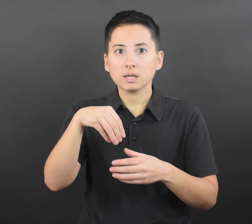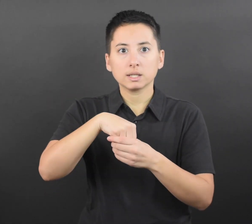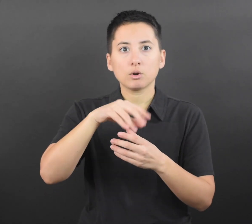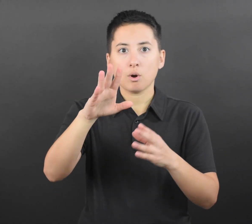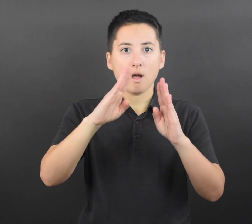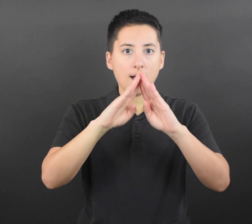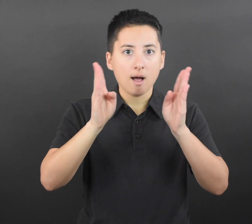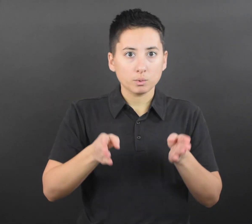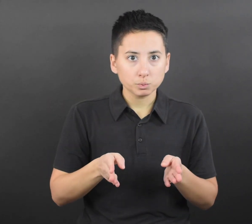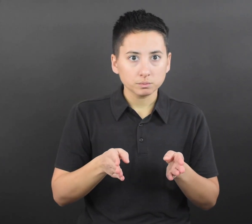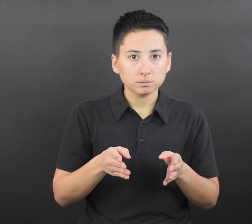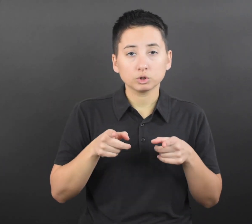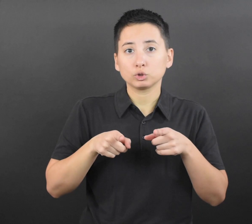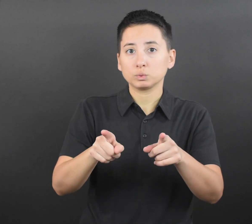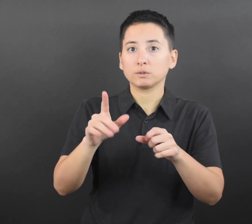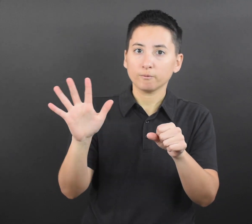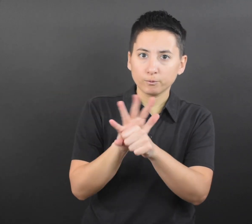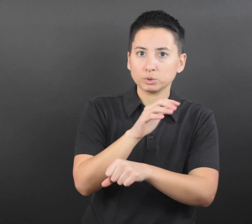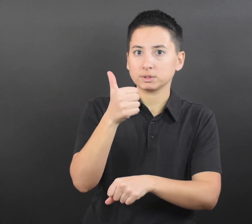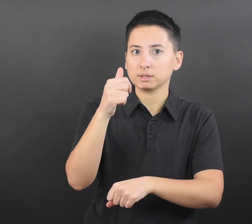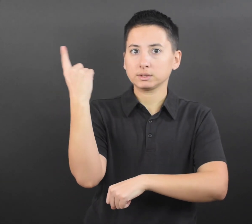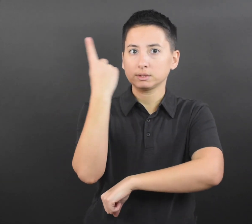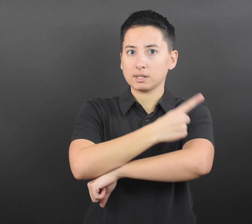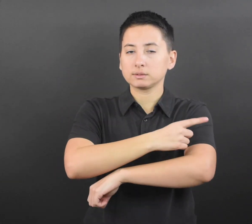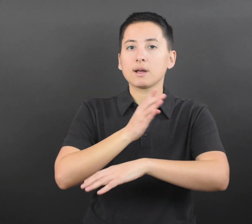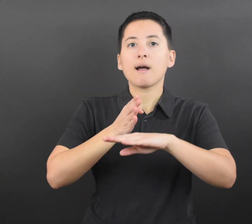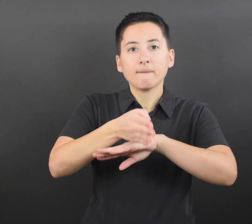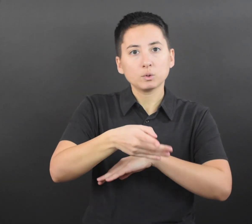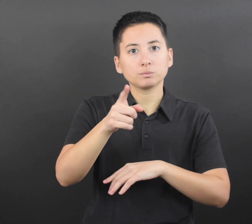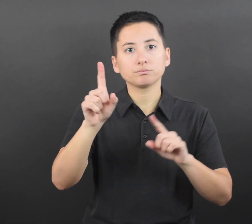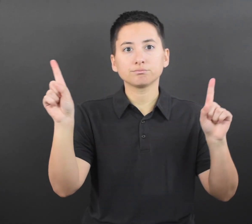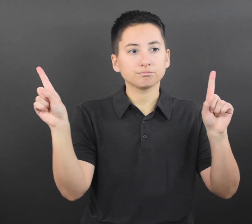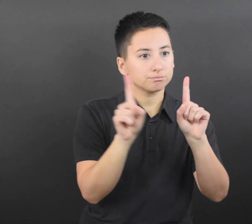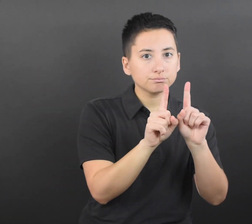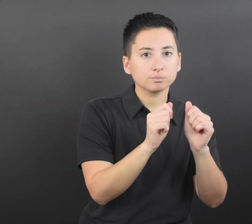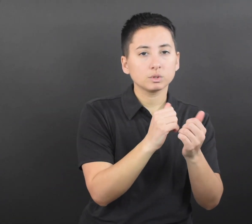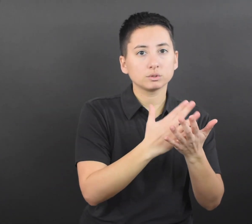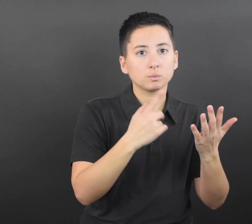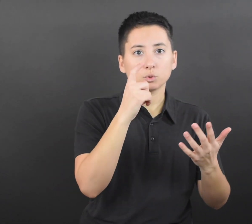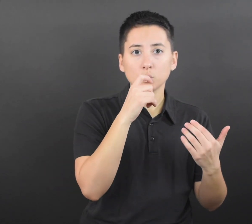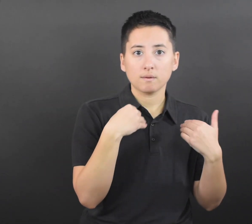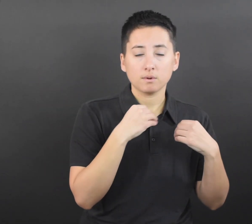as well as others outside their home throughout the full 10 days after their last close